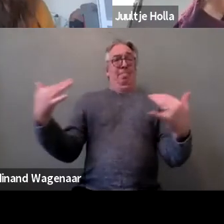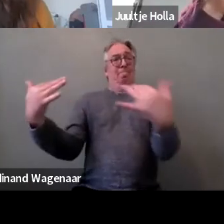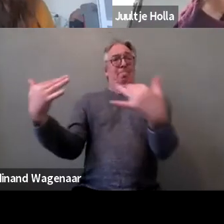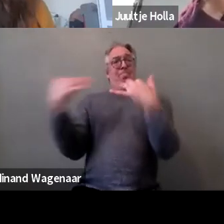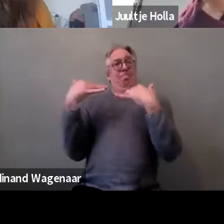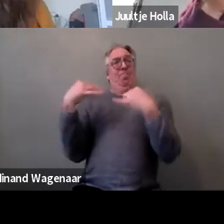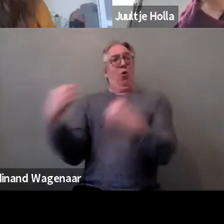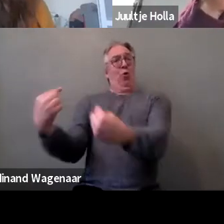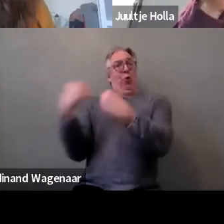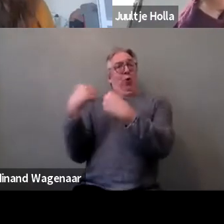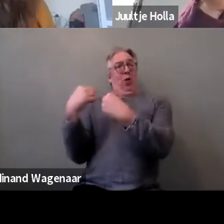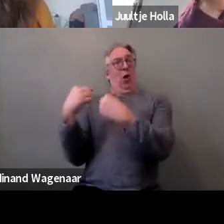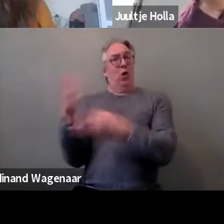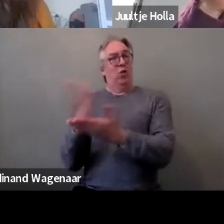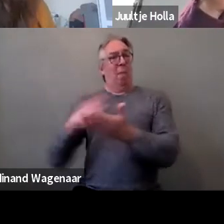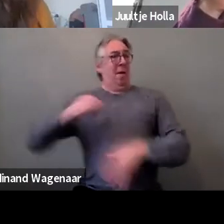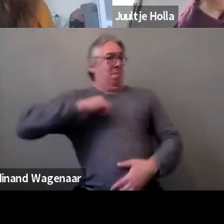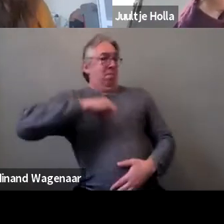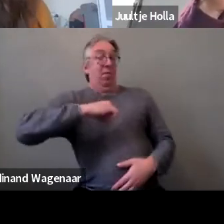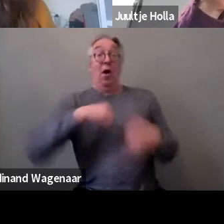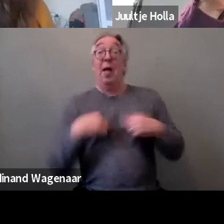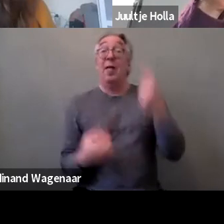what I think we should do is not give up.